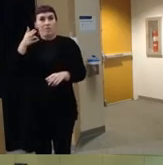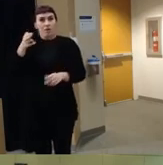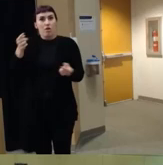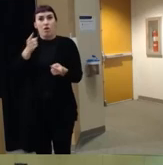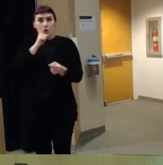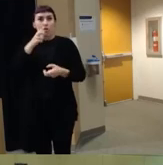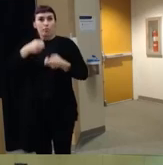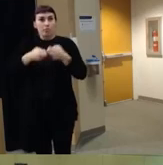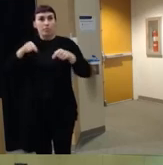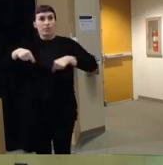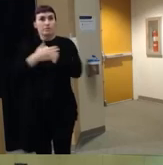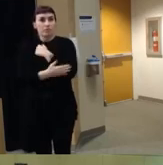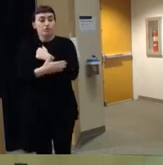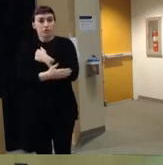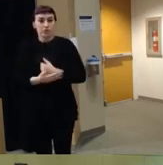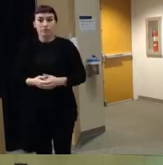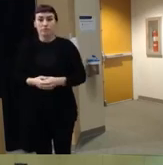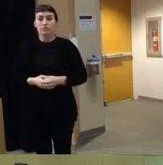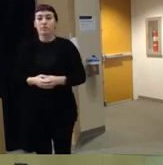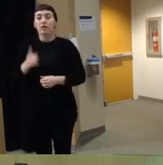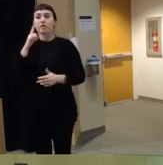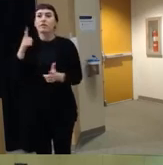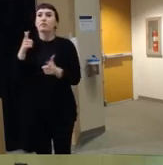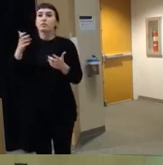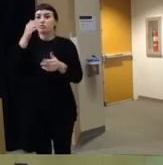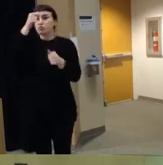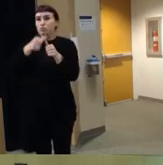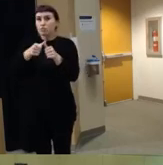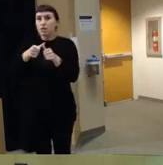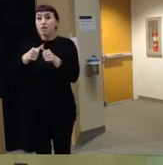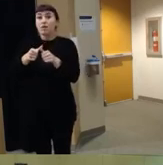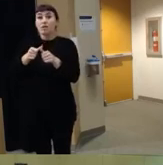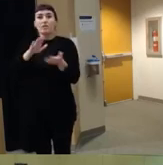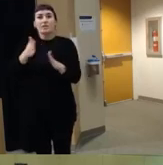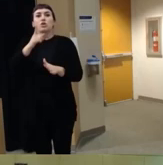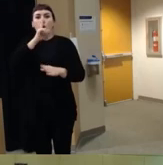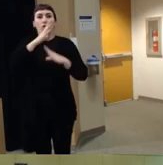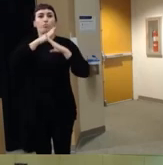country um you know I think the biggest thing to remember is that these deaths are preventable um